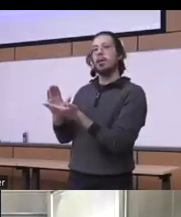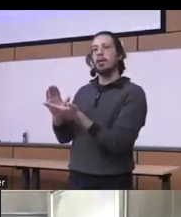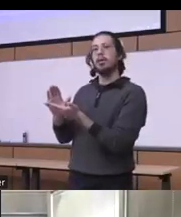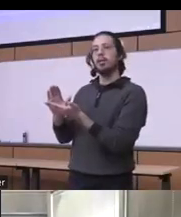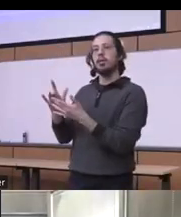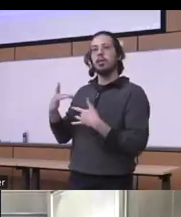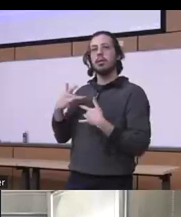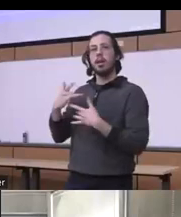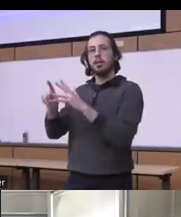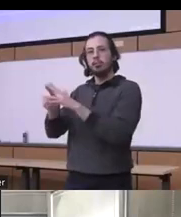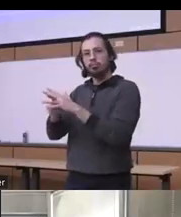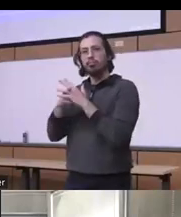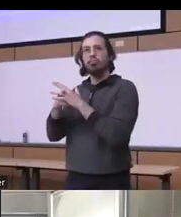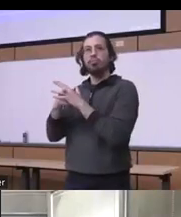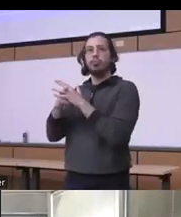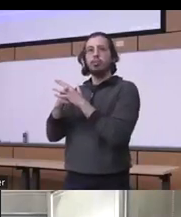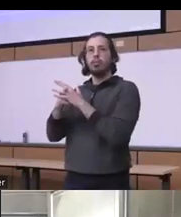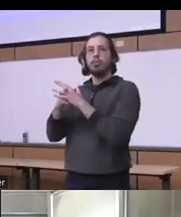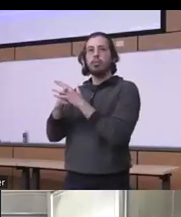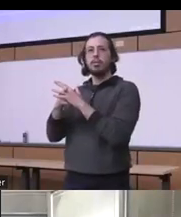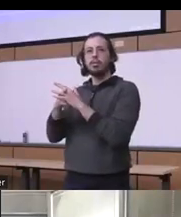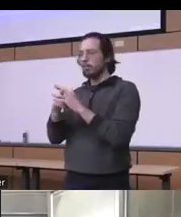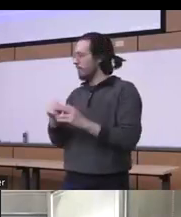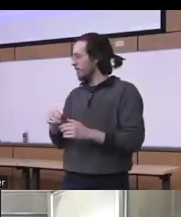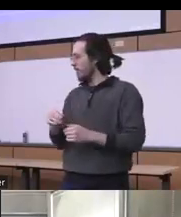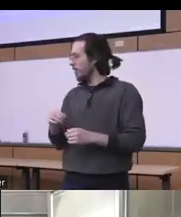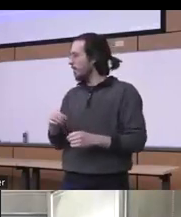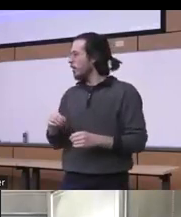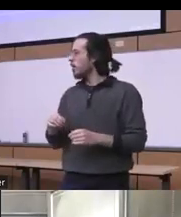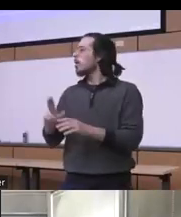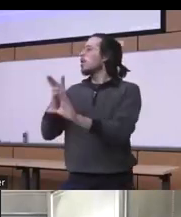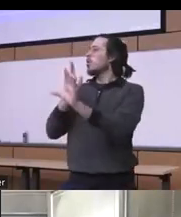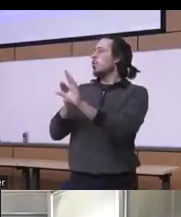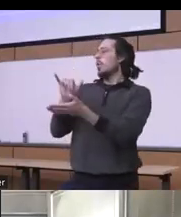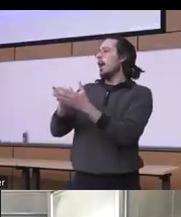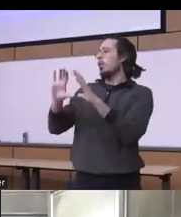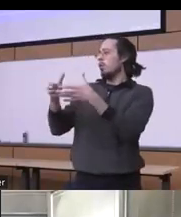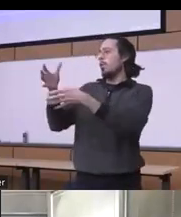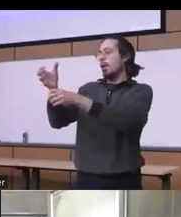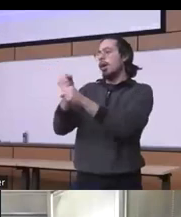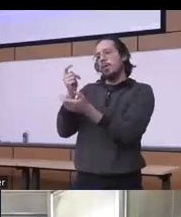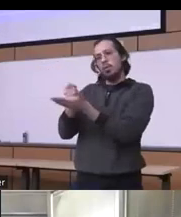presence of a non-opioid use disorder substance use disorder diagnosis or even participation in